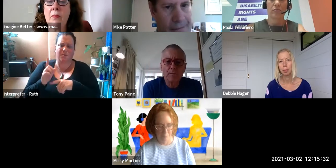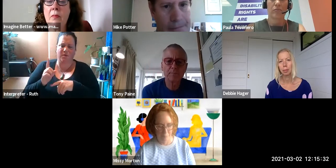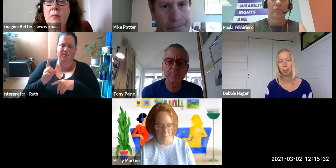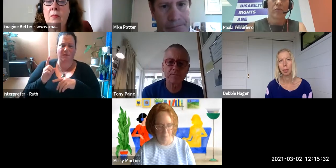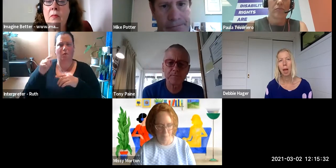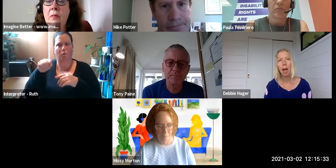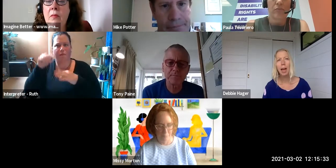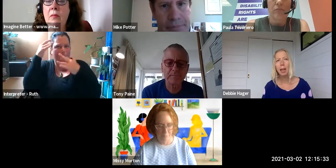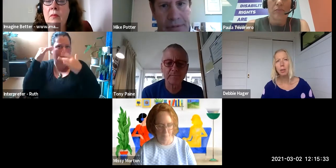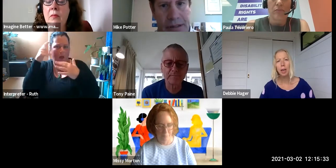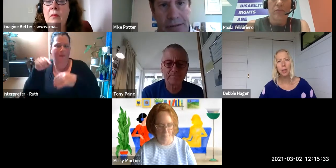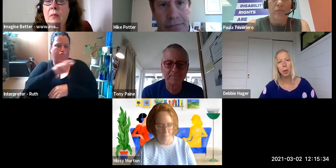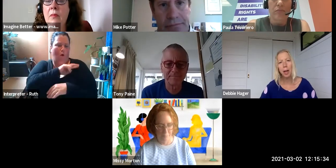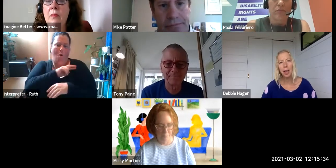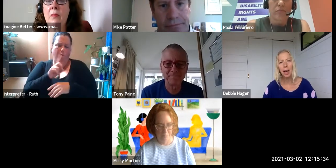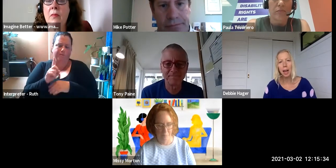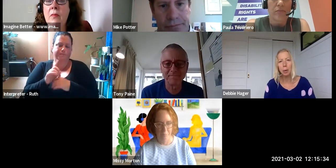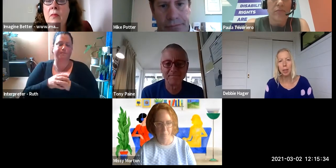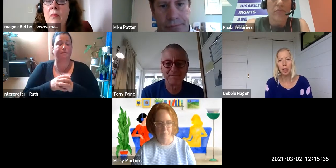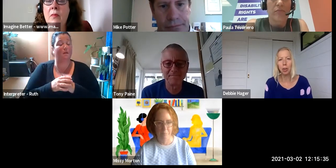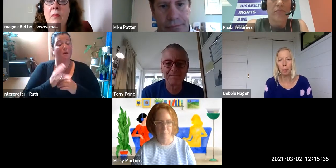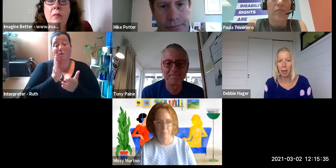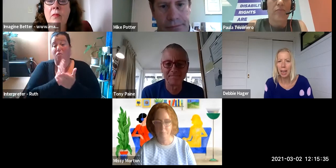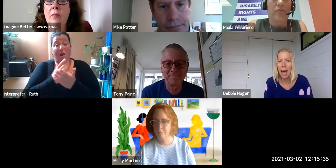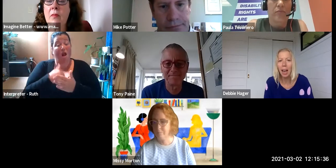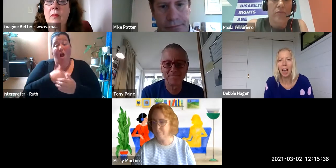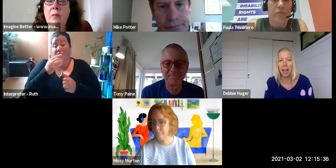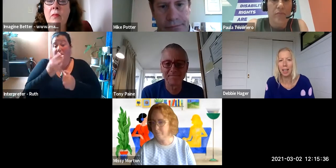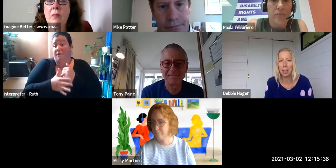[Debbie Hager] Well, I hadn't really thought about the language of being an ally until